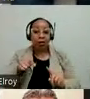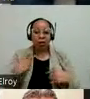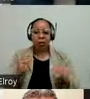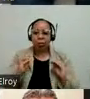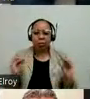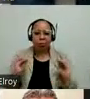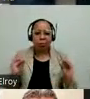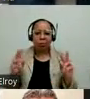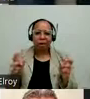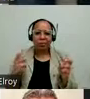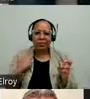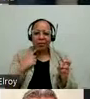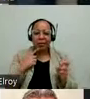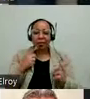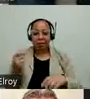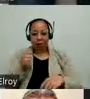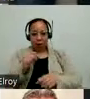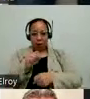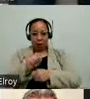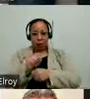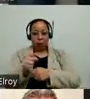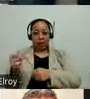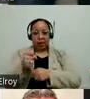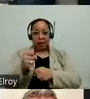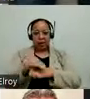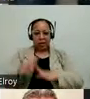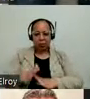was career placement counselor. So we worked with the Department of Human